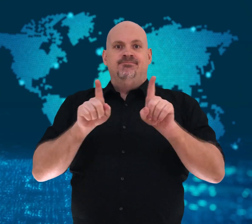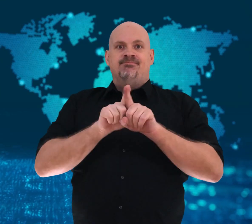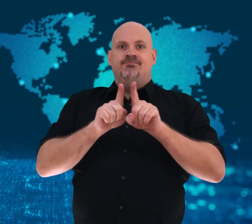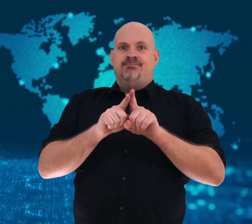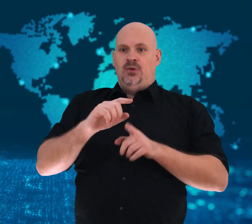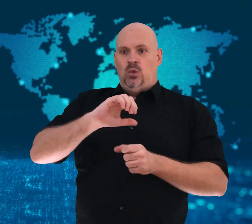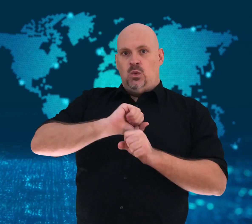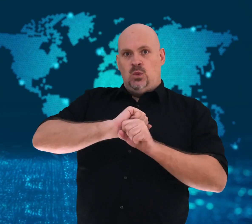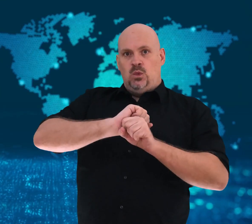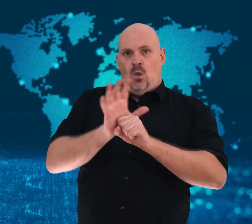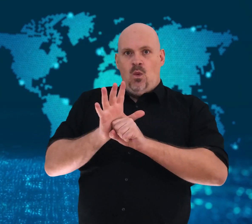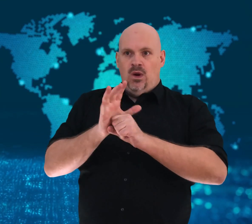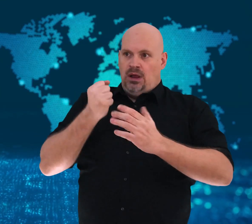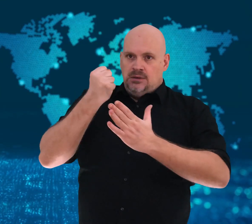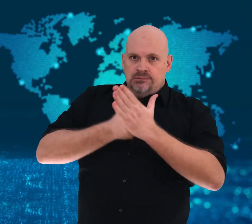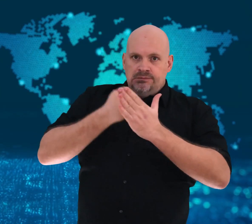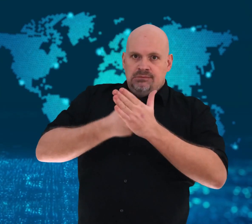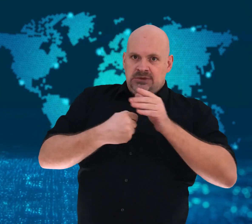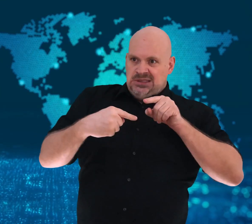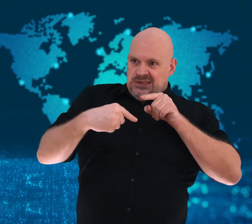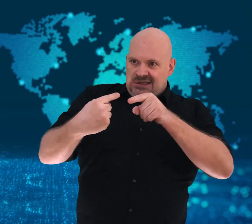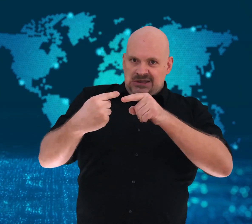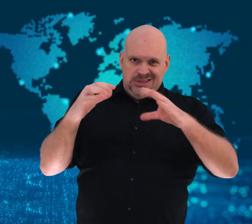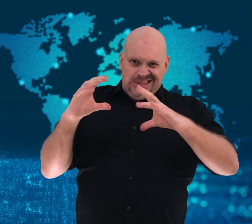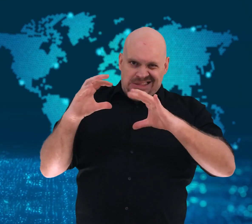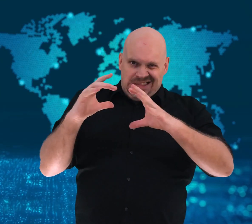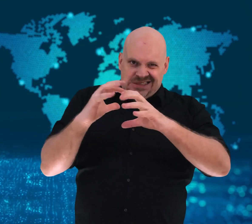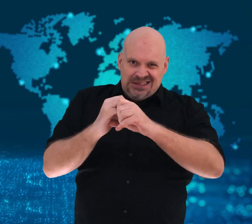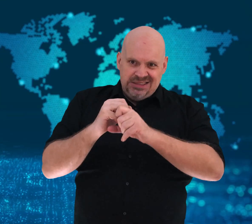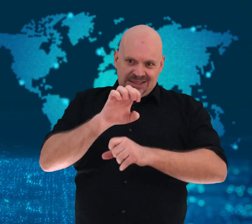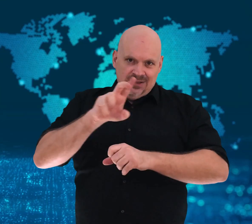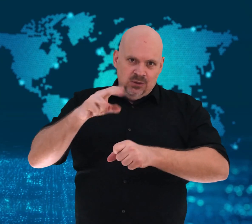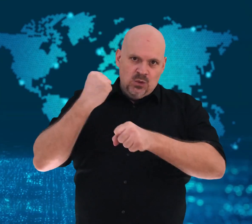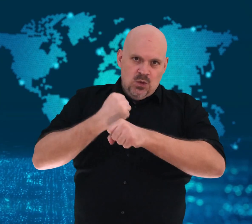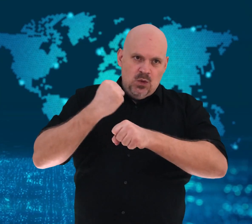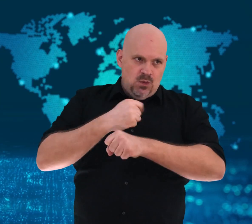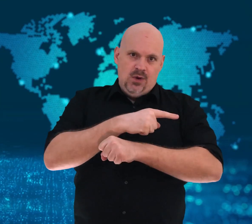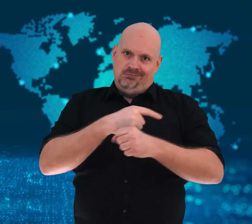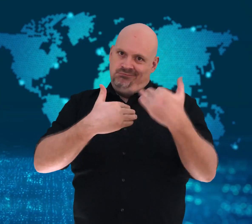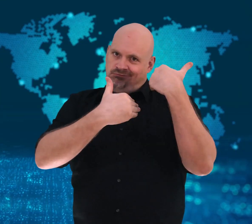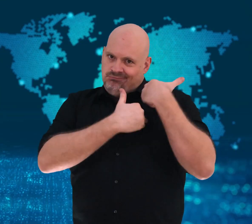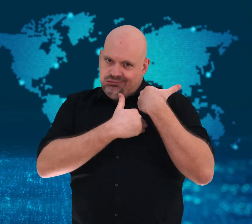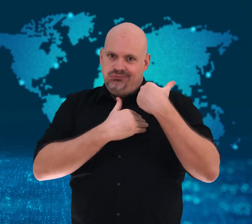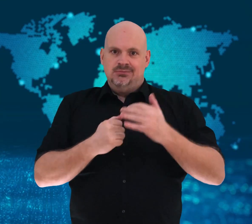how to continue its fight against COVID-19,